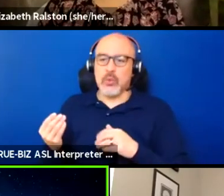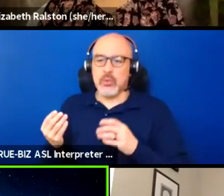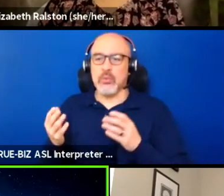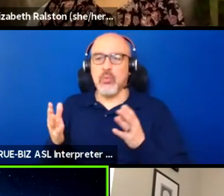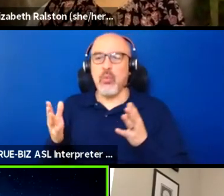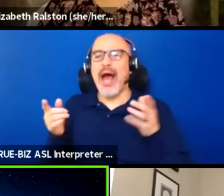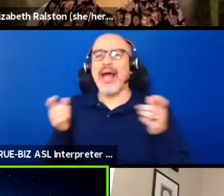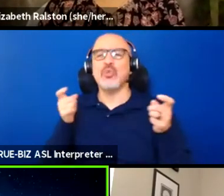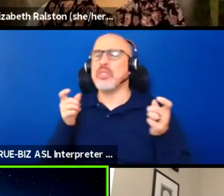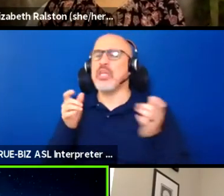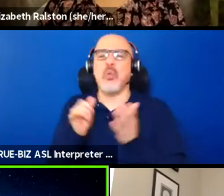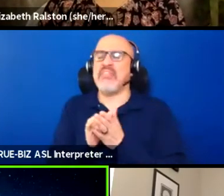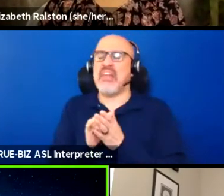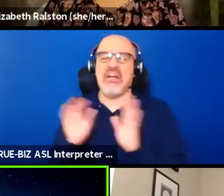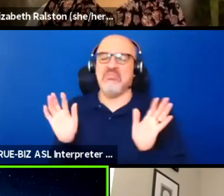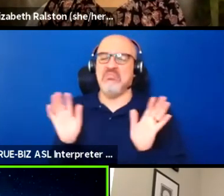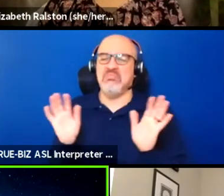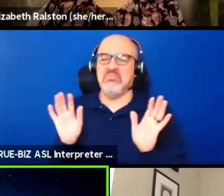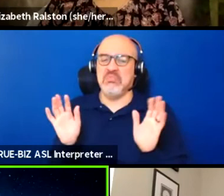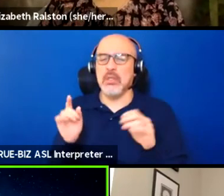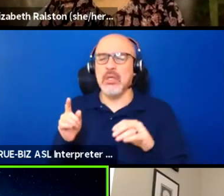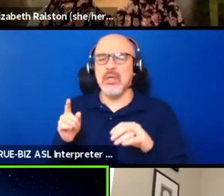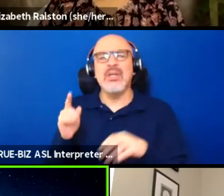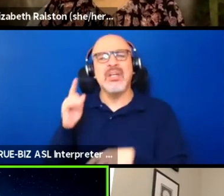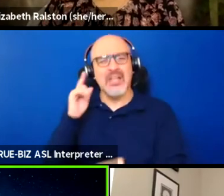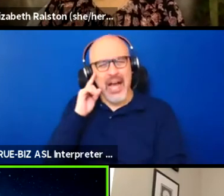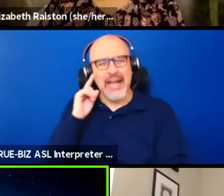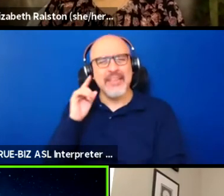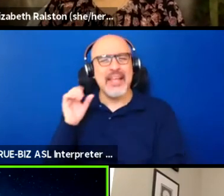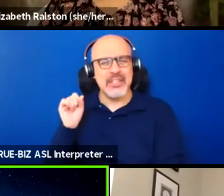So I think, so, because you'll have, you'll,